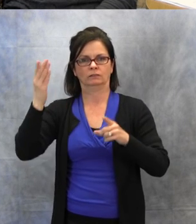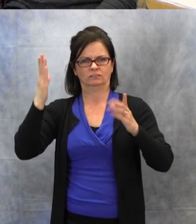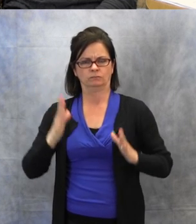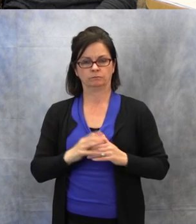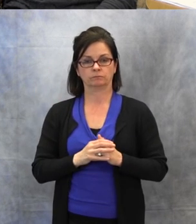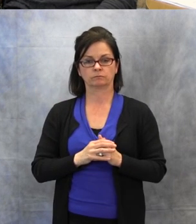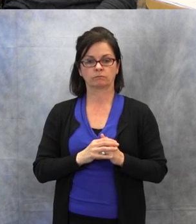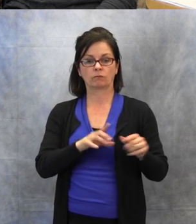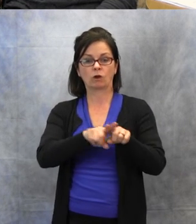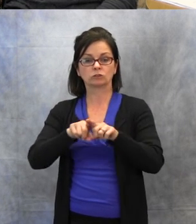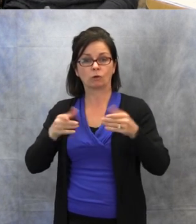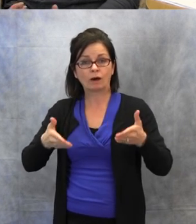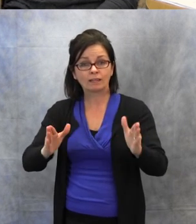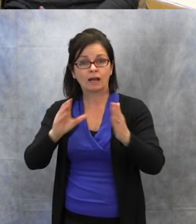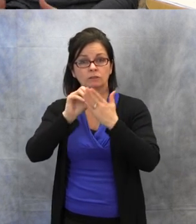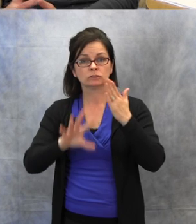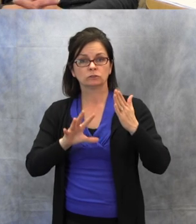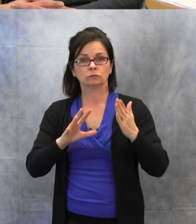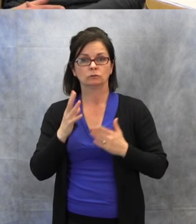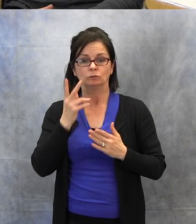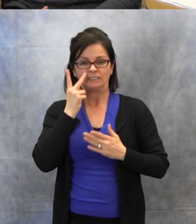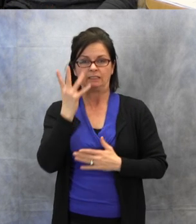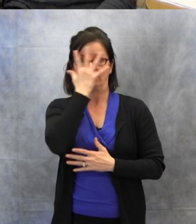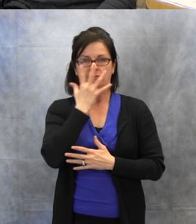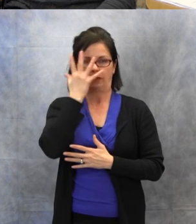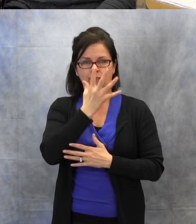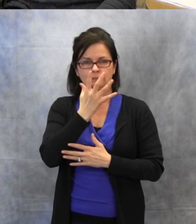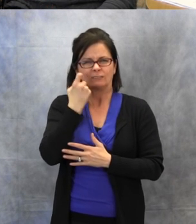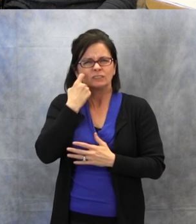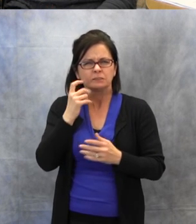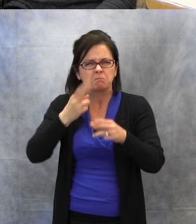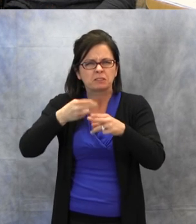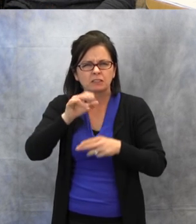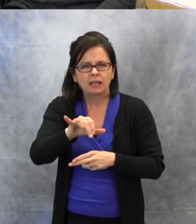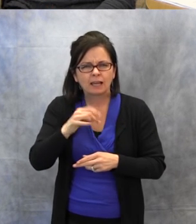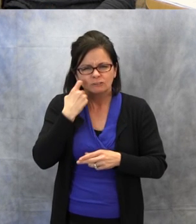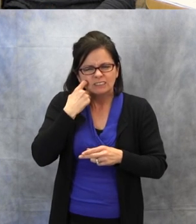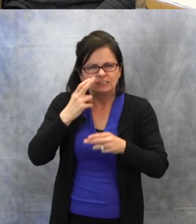when you are talking. Like I just said in the previous part,